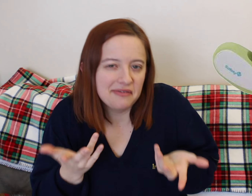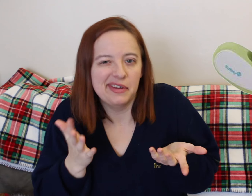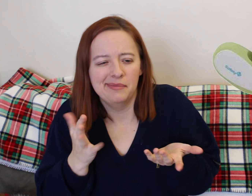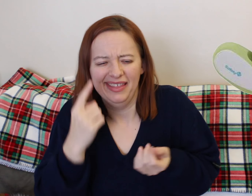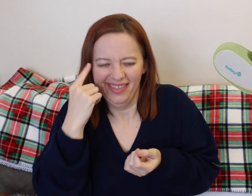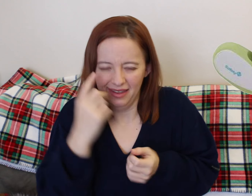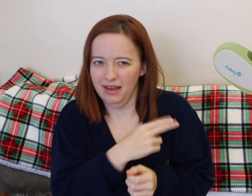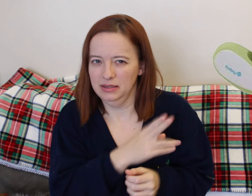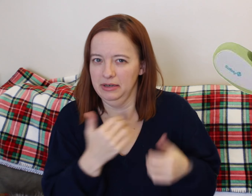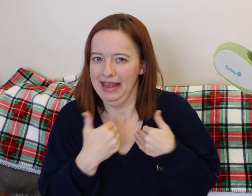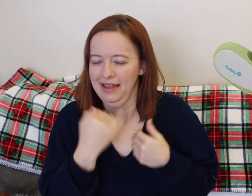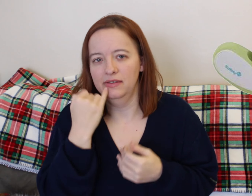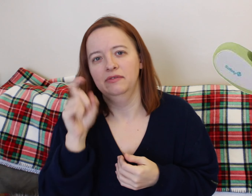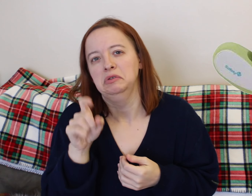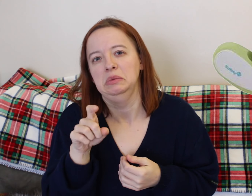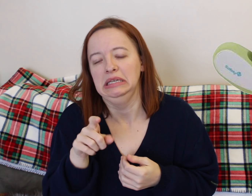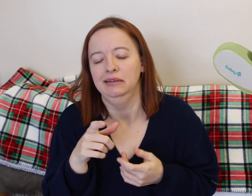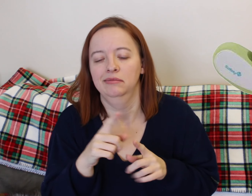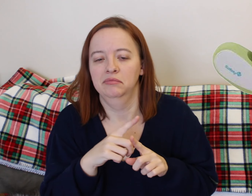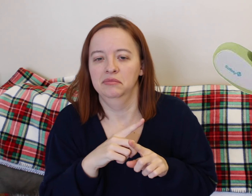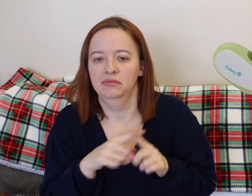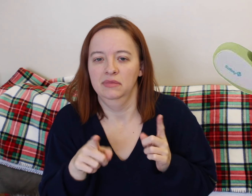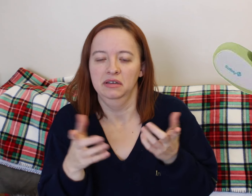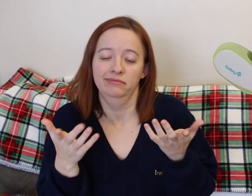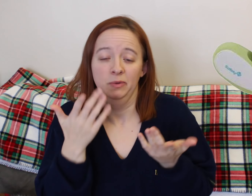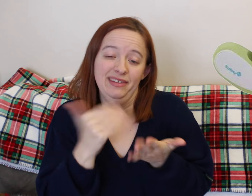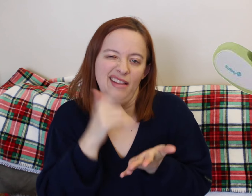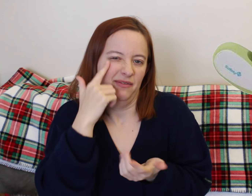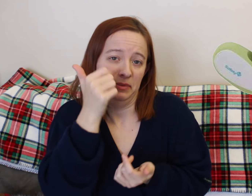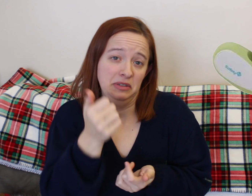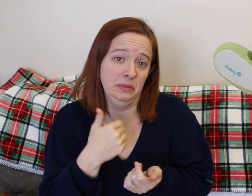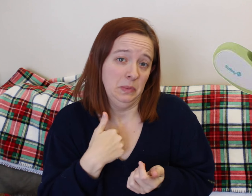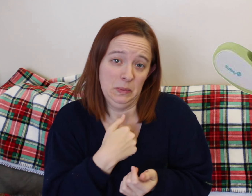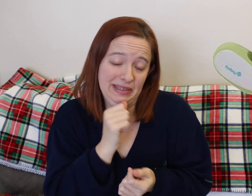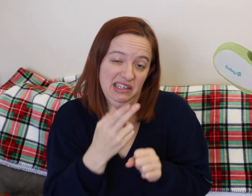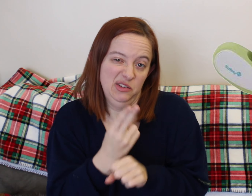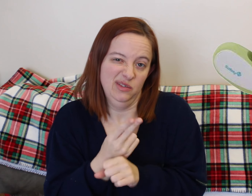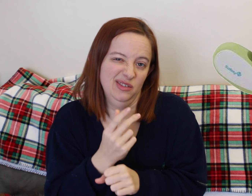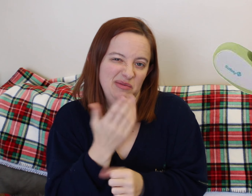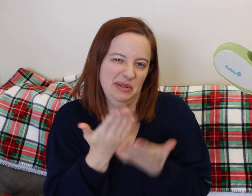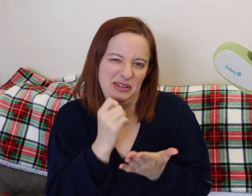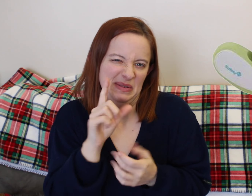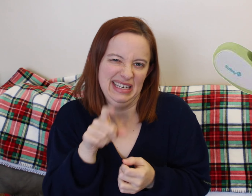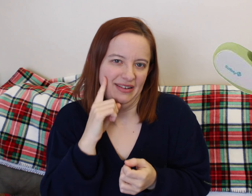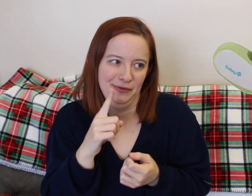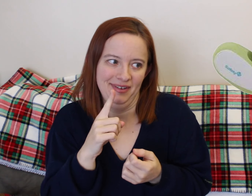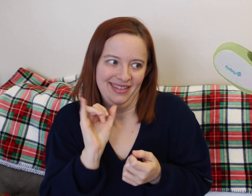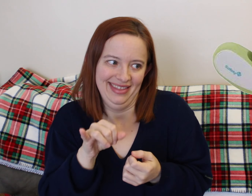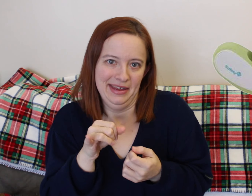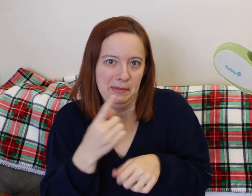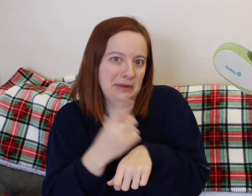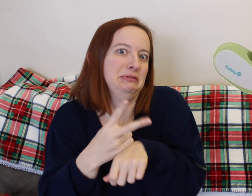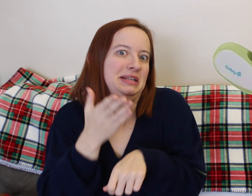Um, nail clippers and a nail file, again, we didn't use it but it's not gonna hurt to